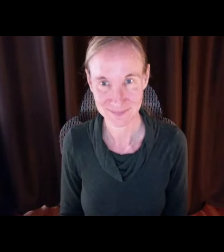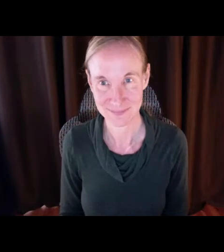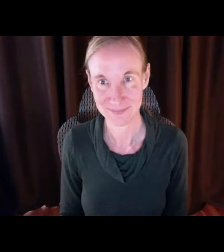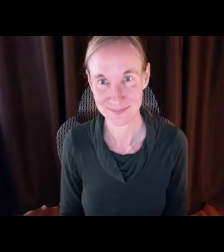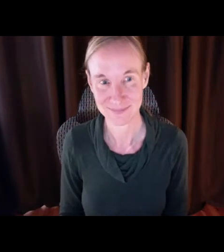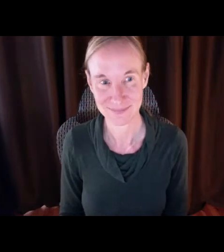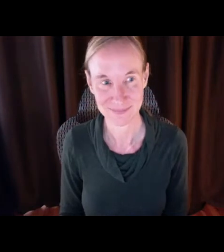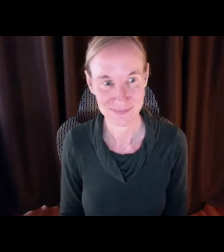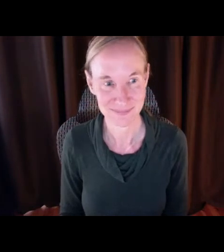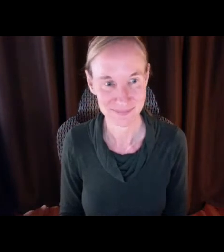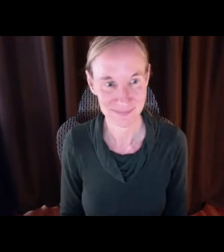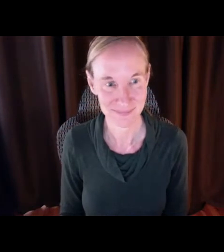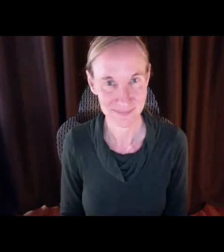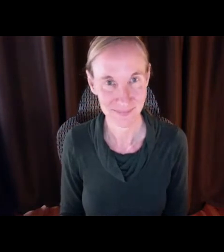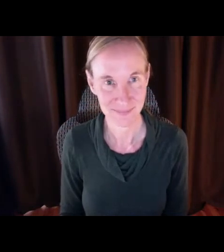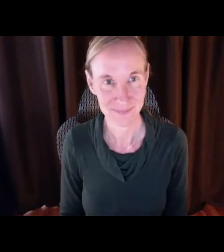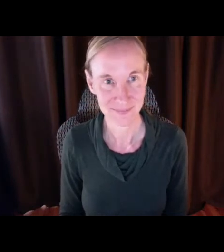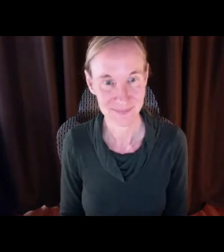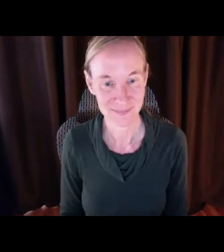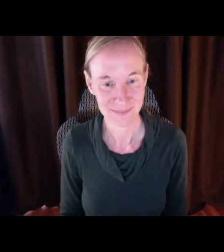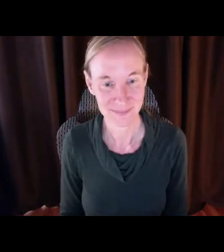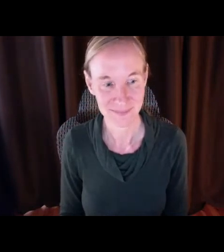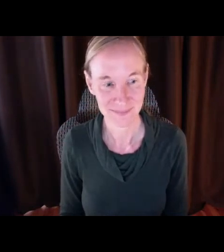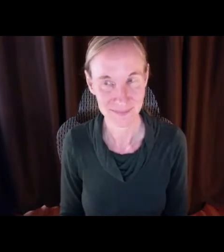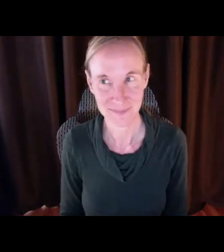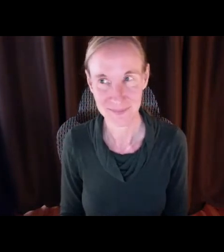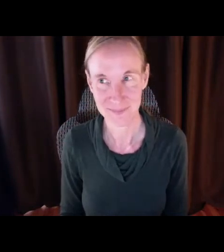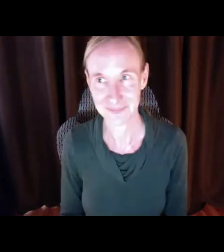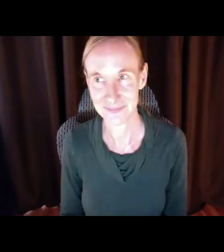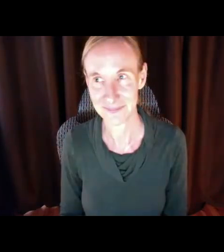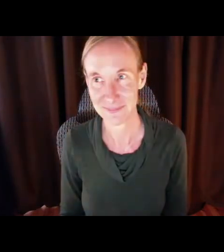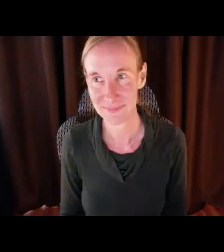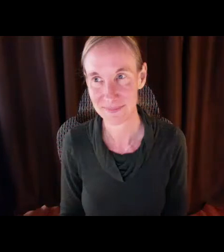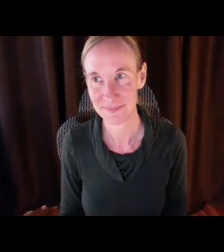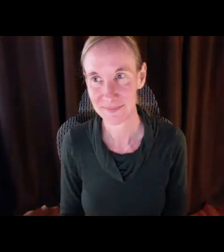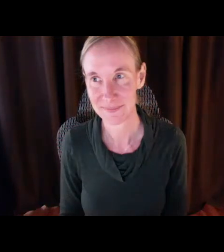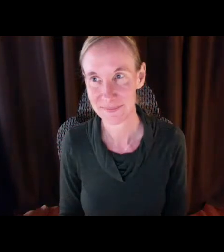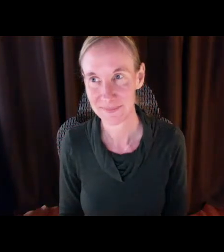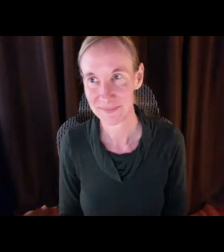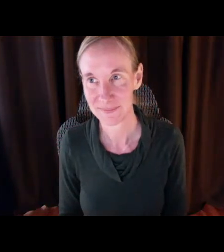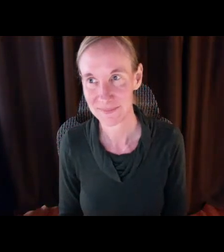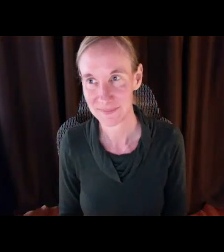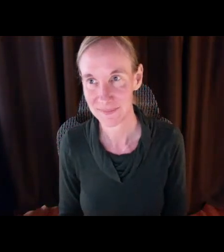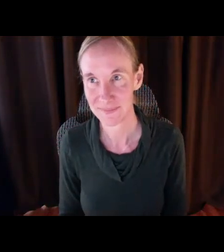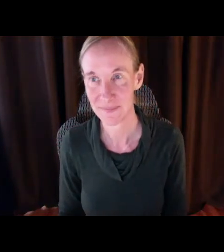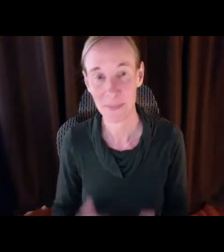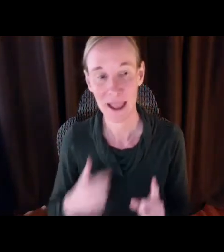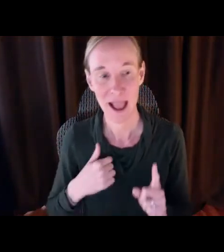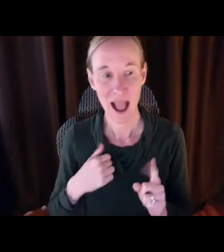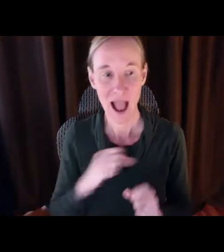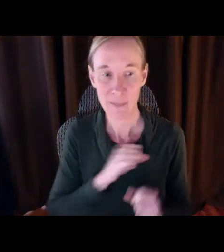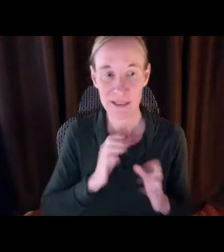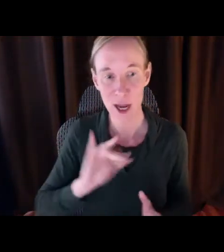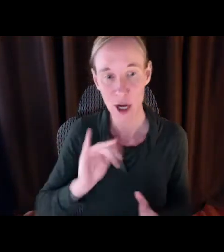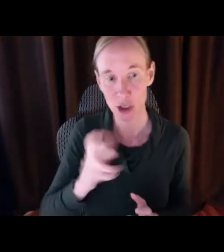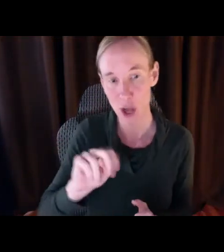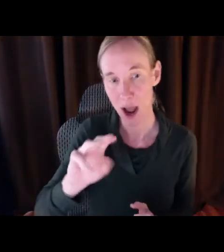Mannion.